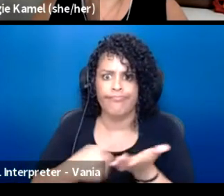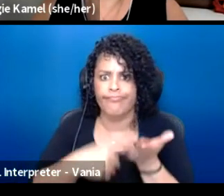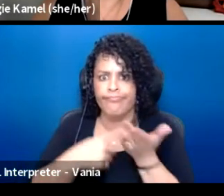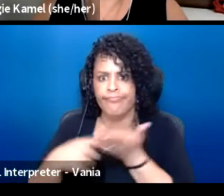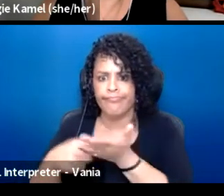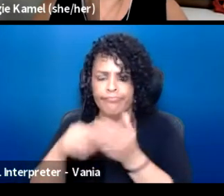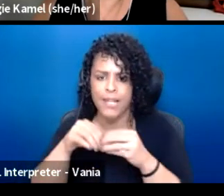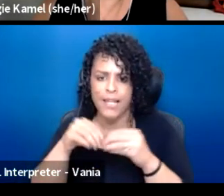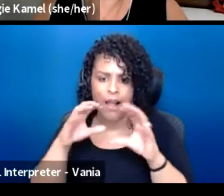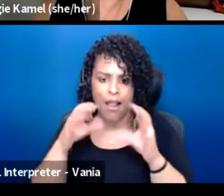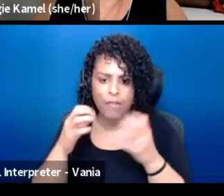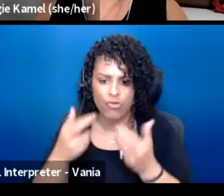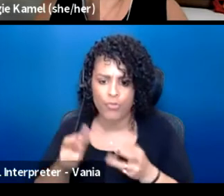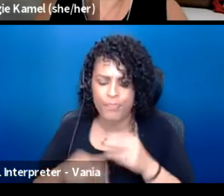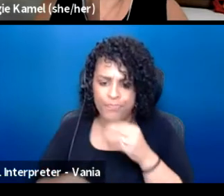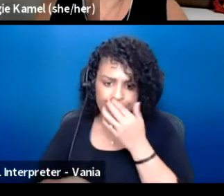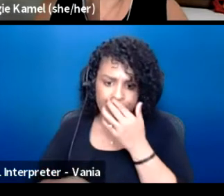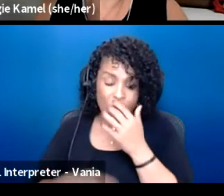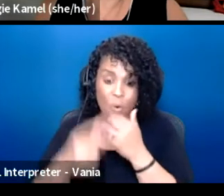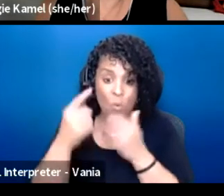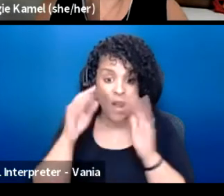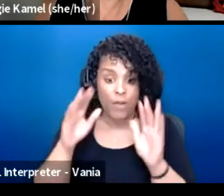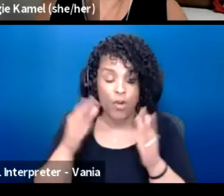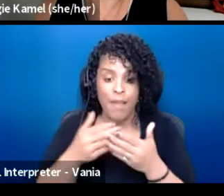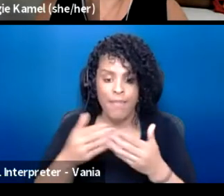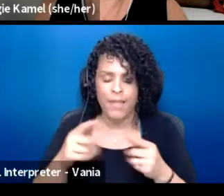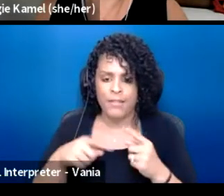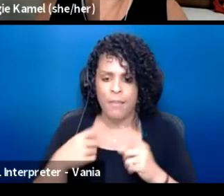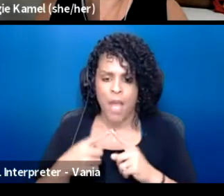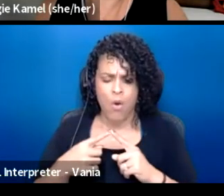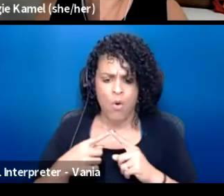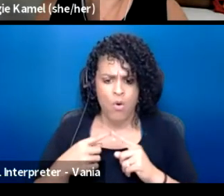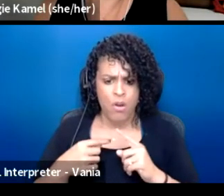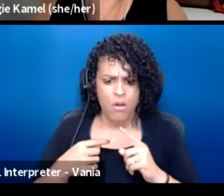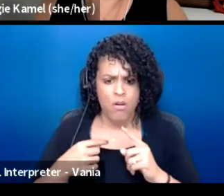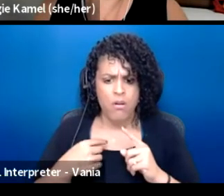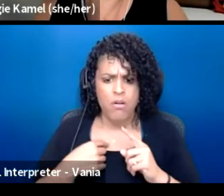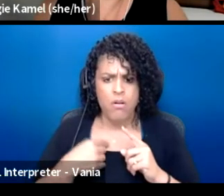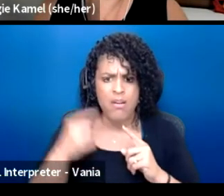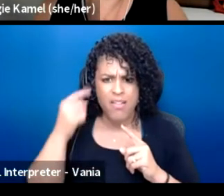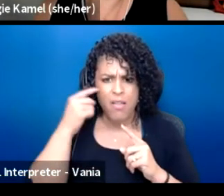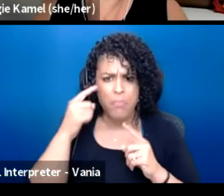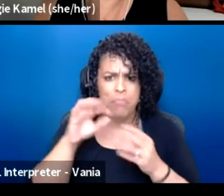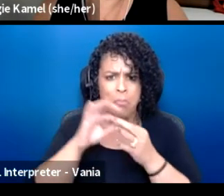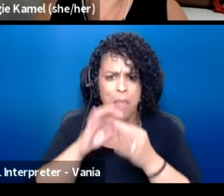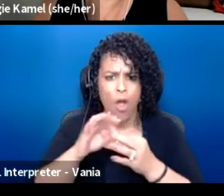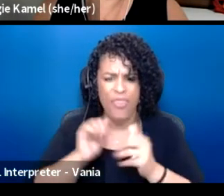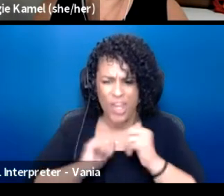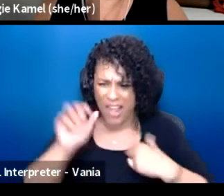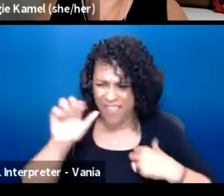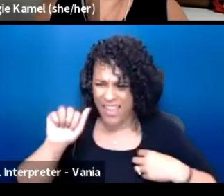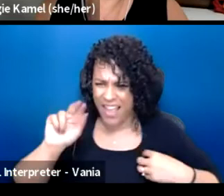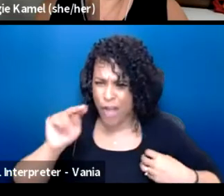One of the great things about, I think that theater. Andrea, I think you said something